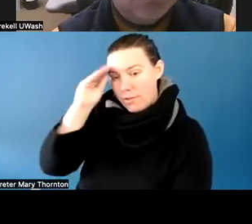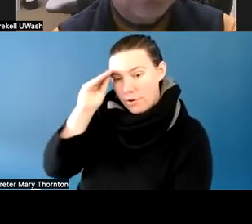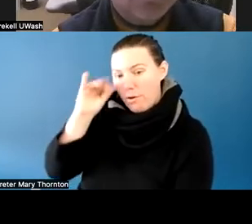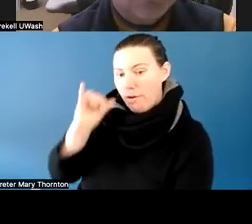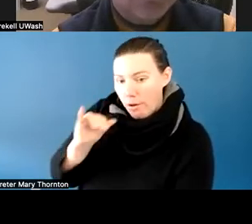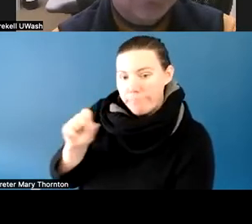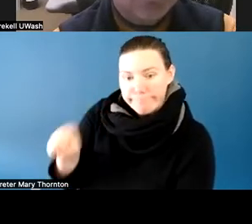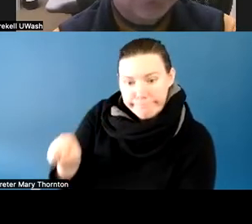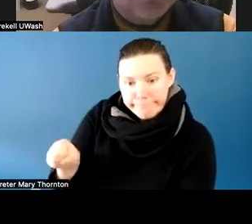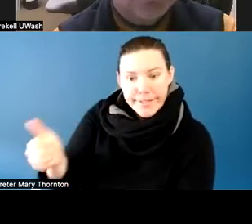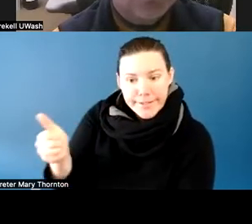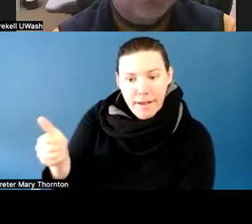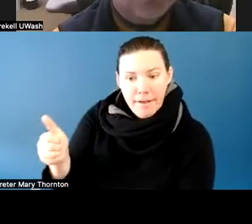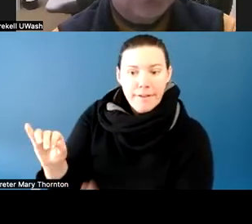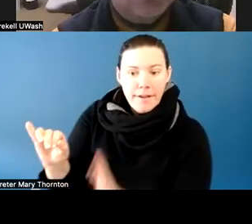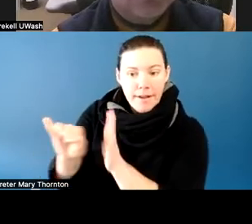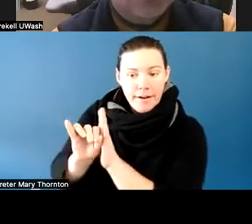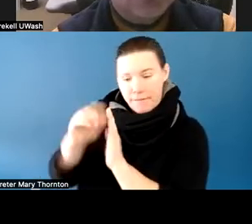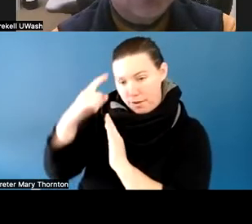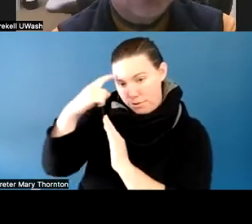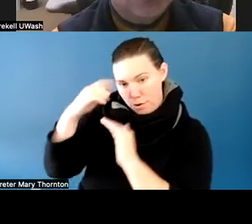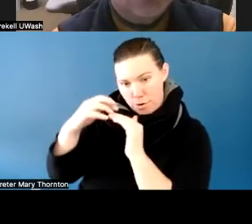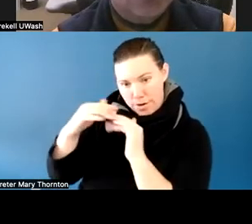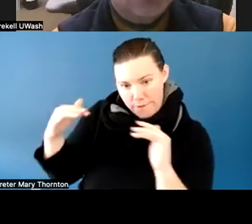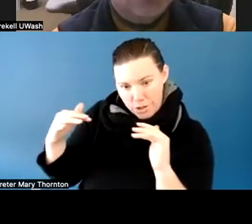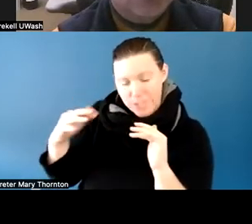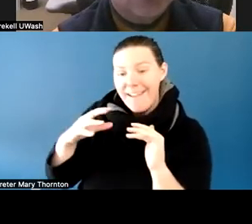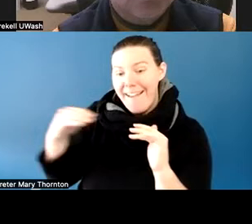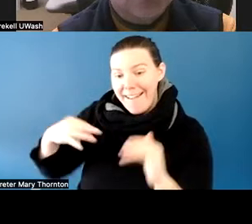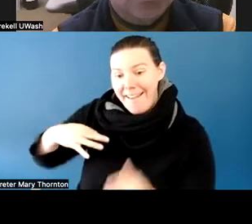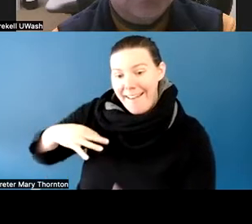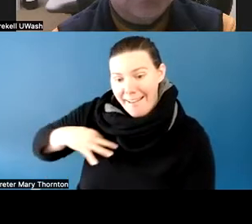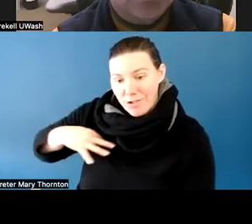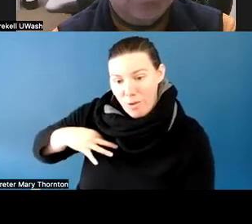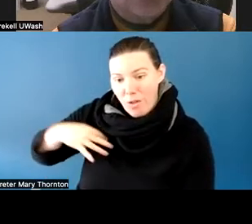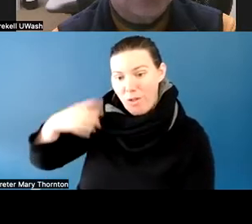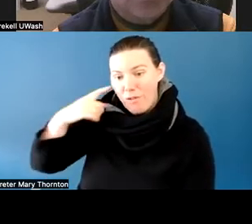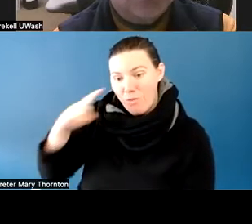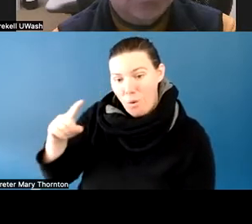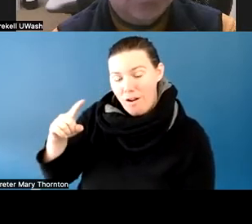and was eligible for possible accommodations at Cascadia.